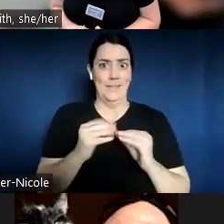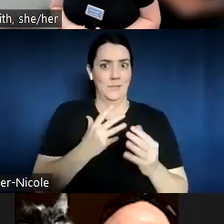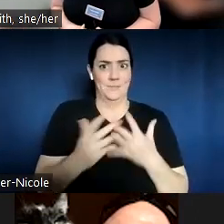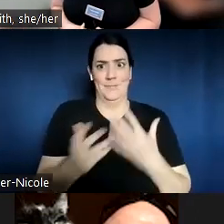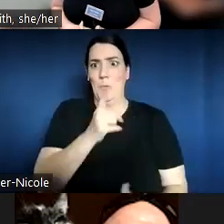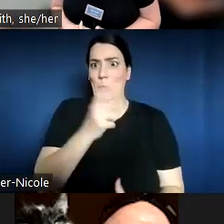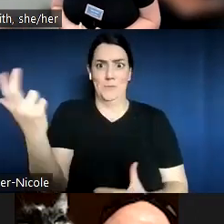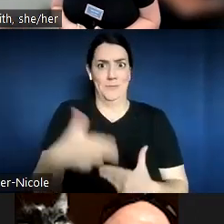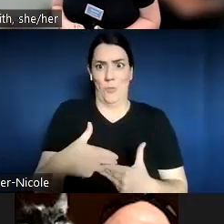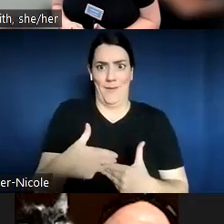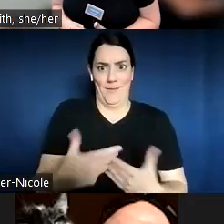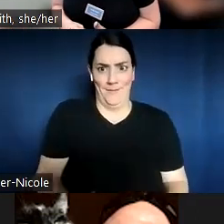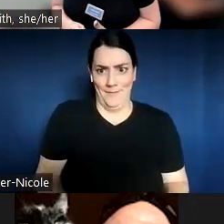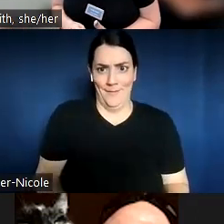This is Barb. Thank you all for sharing that.